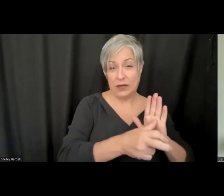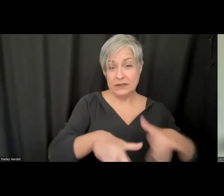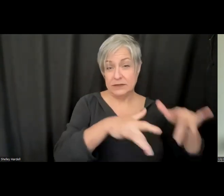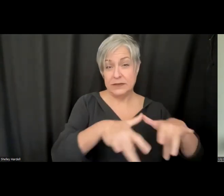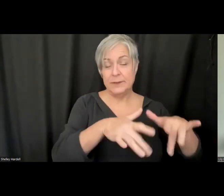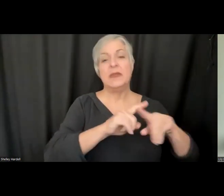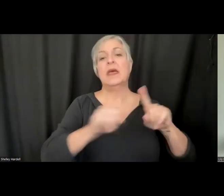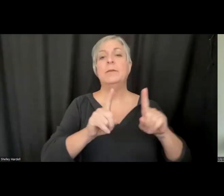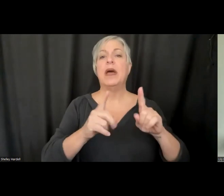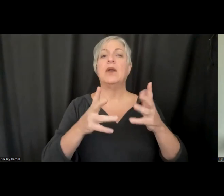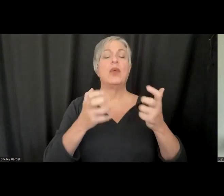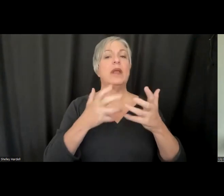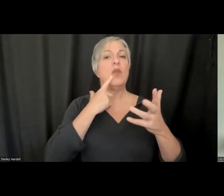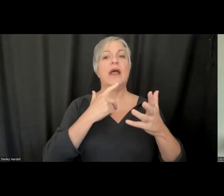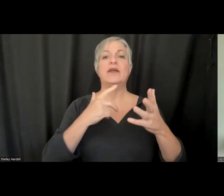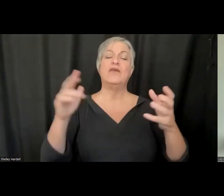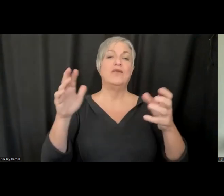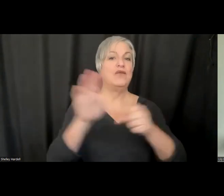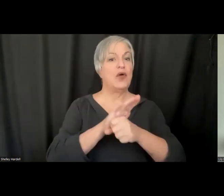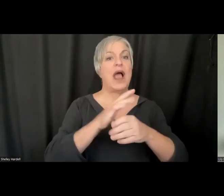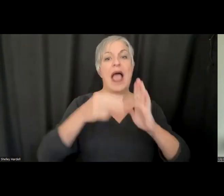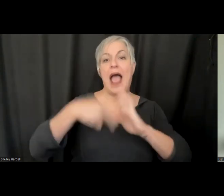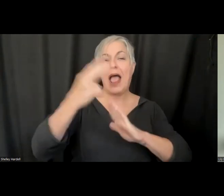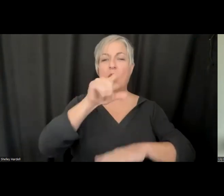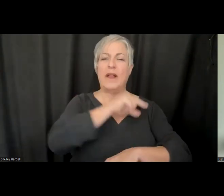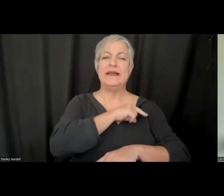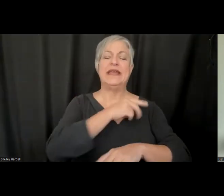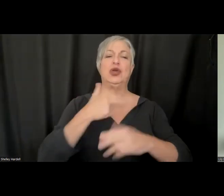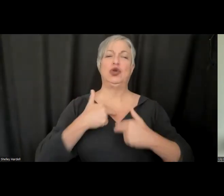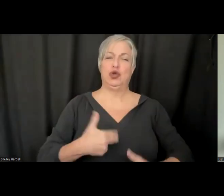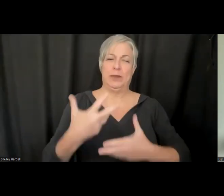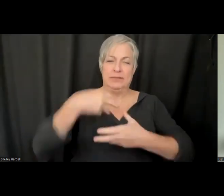human in-the-loop captioning, accommodation of ASR and humans